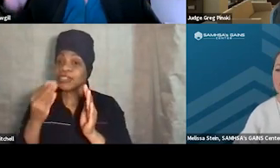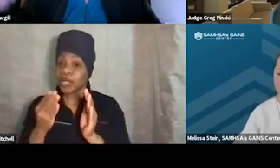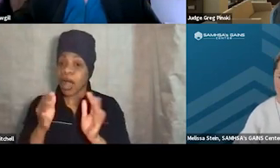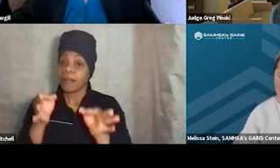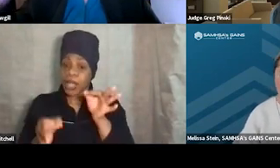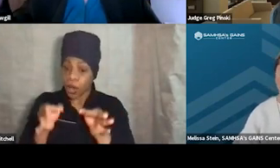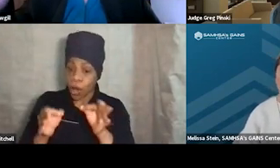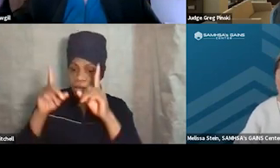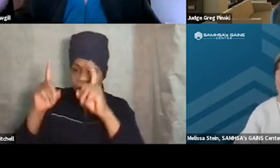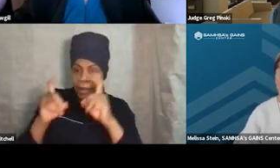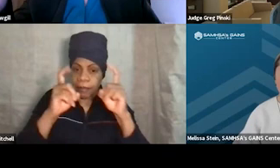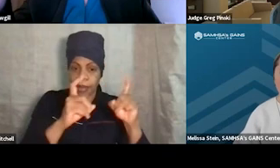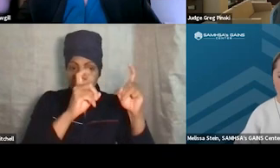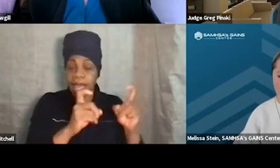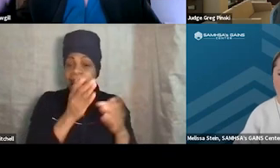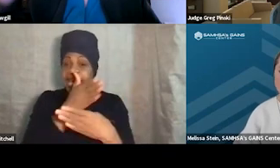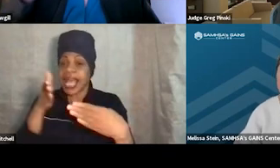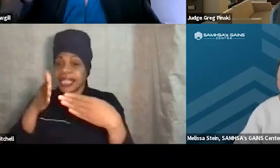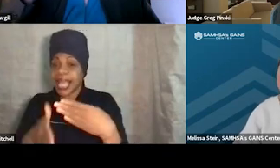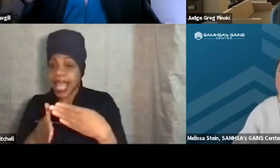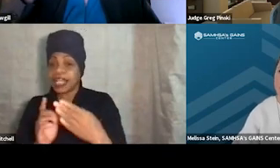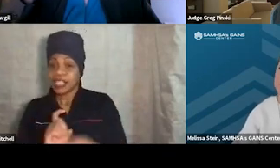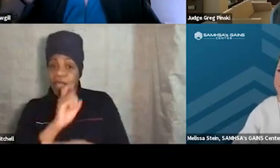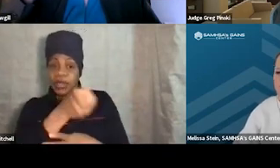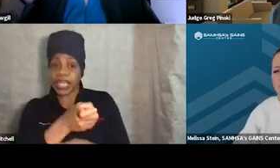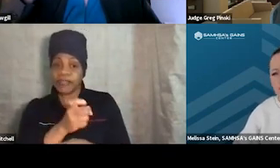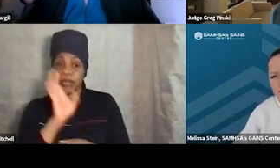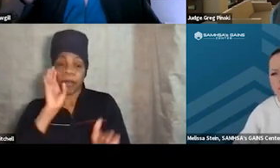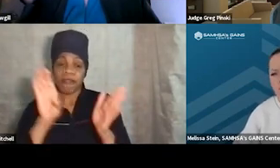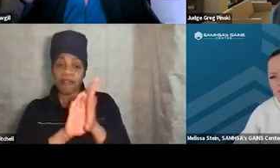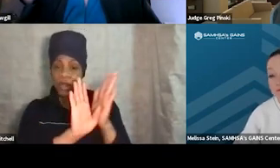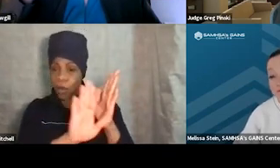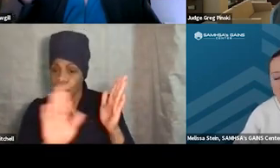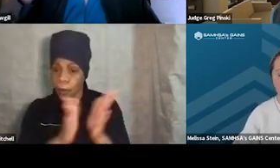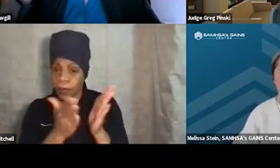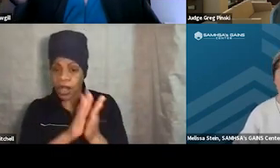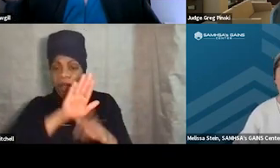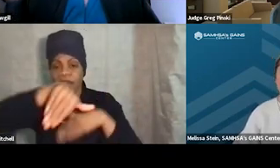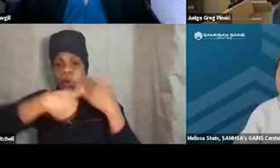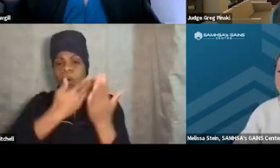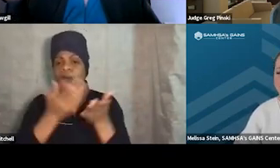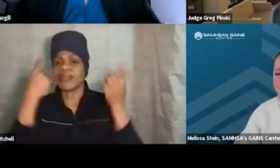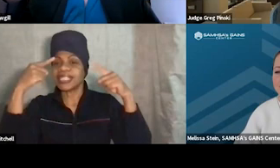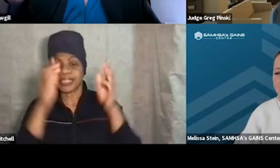And then at the end, they give 'em a photo book of all their successes while they were in the treatment court. And I thought that was really impressive